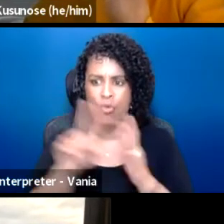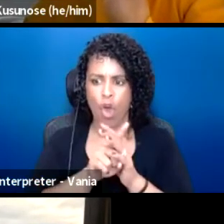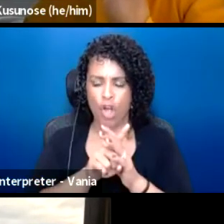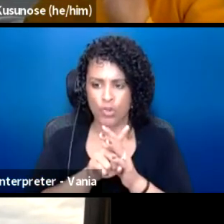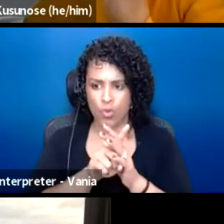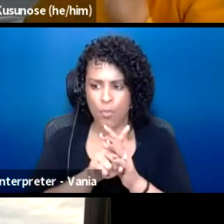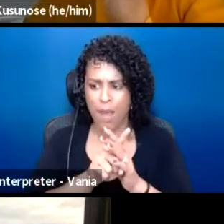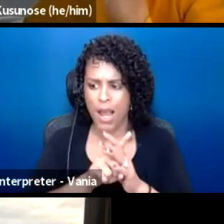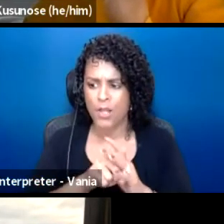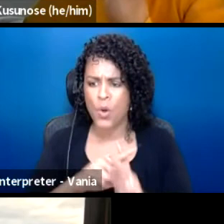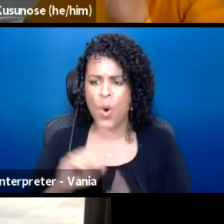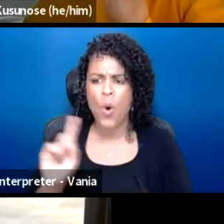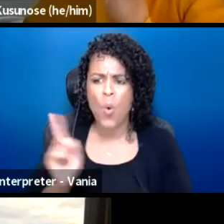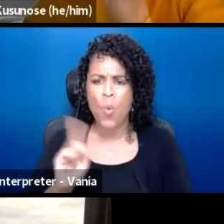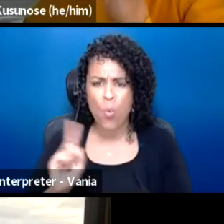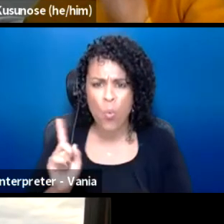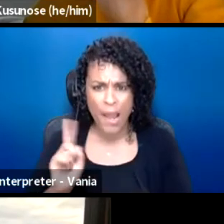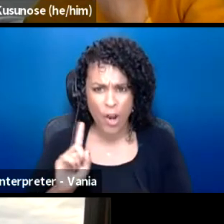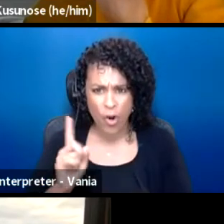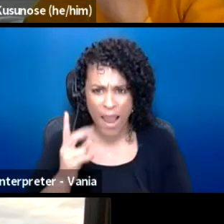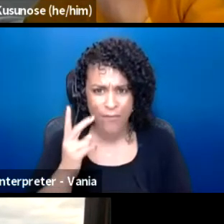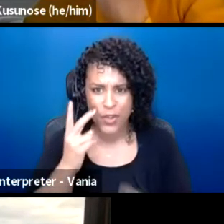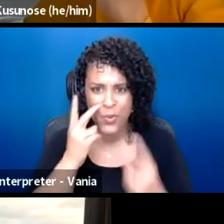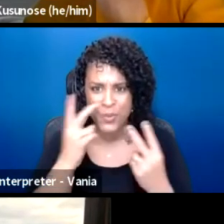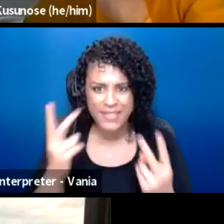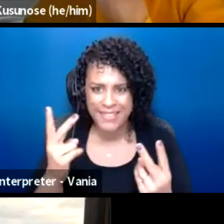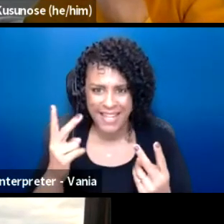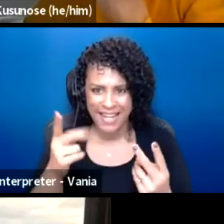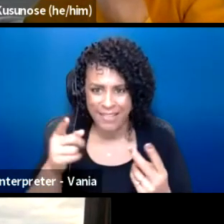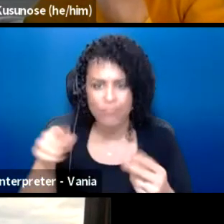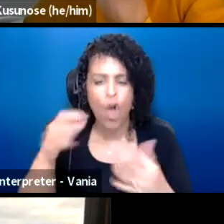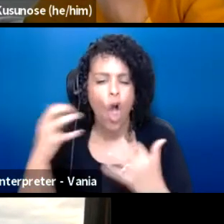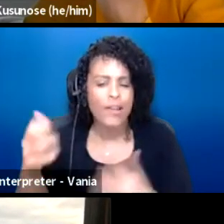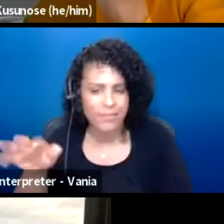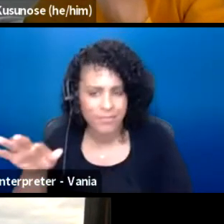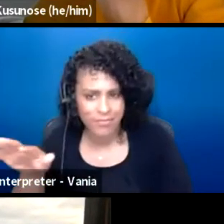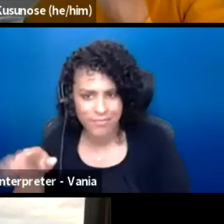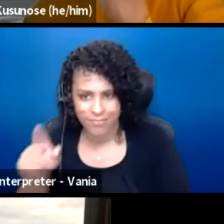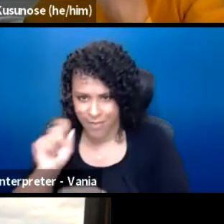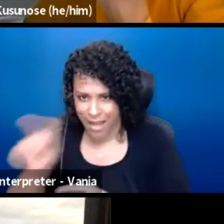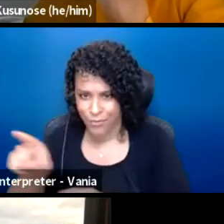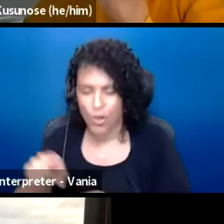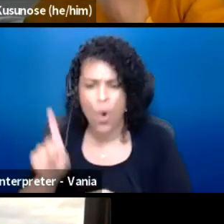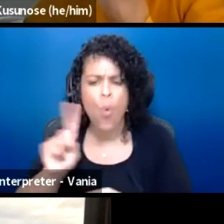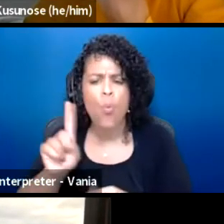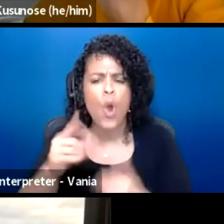where have you seen... The audience, where have you seen theater